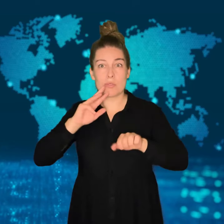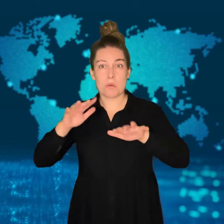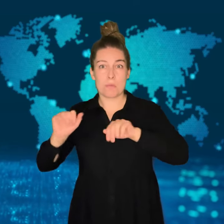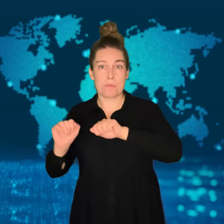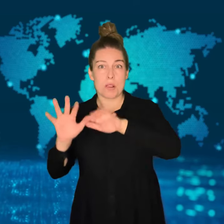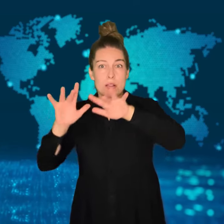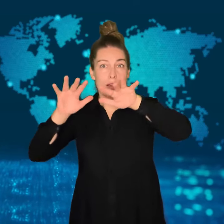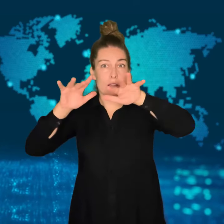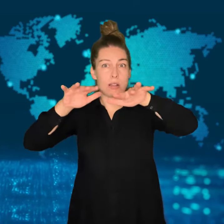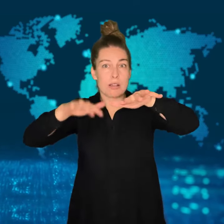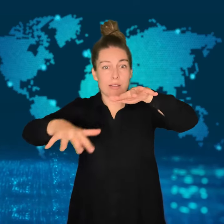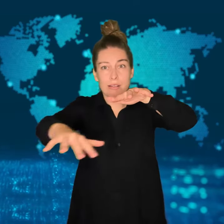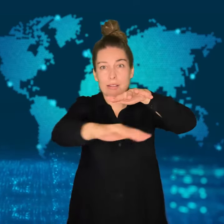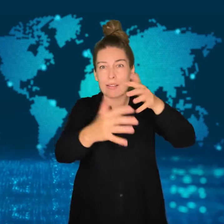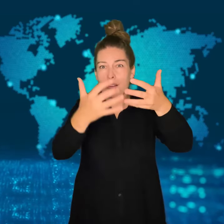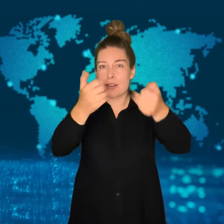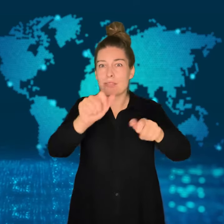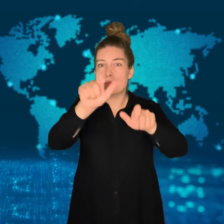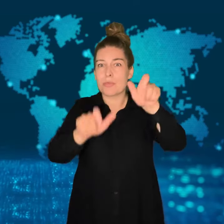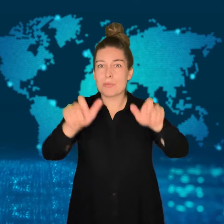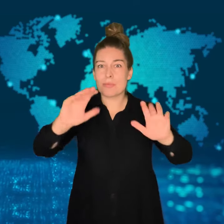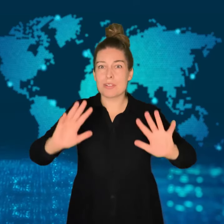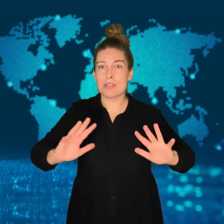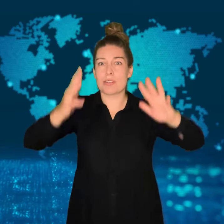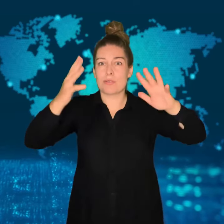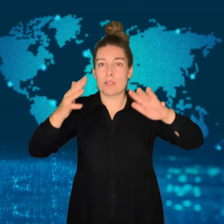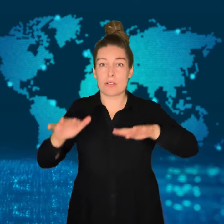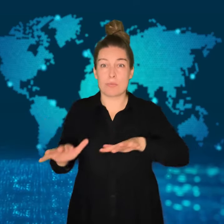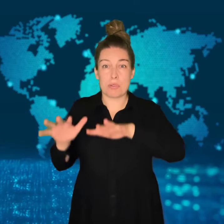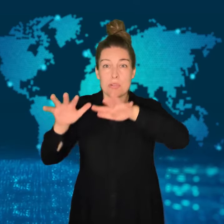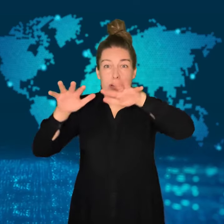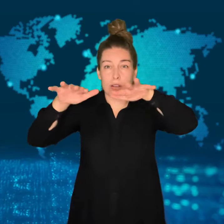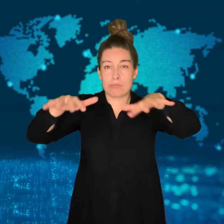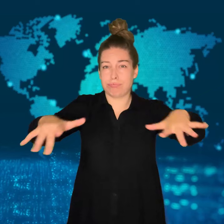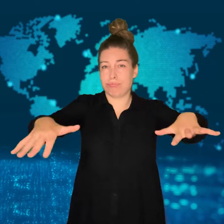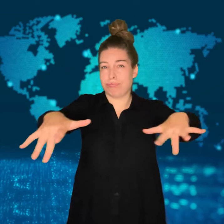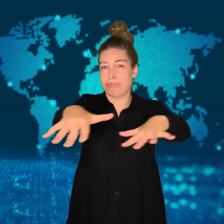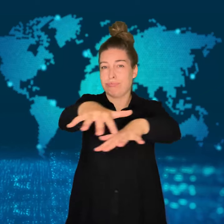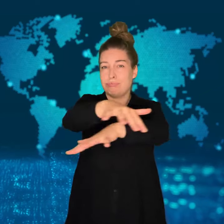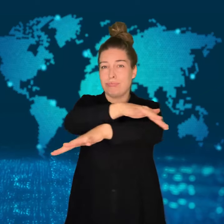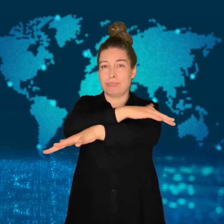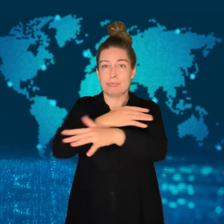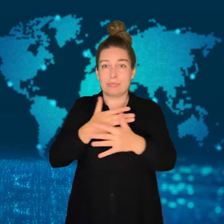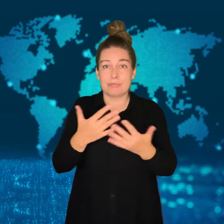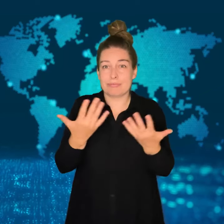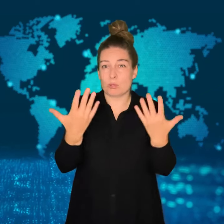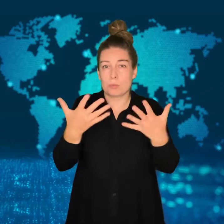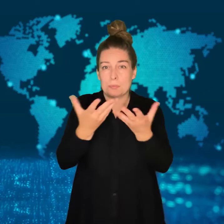Neighborhoods were wiped out by the rushing water.